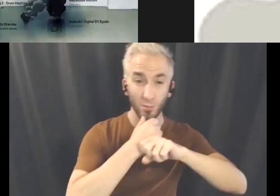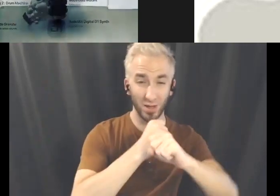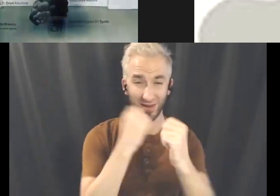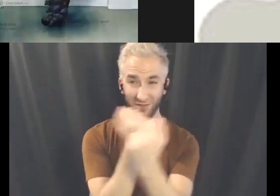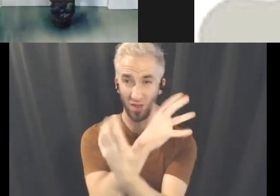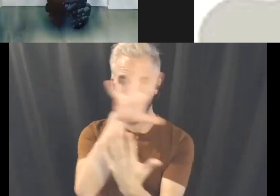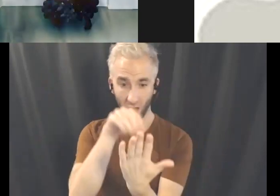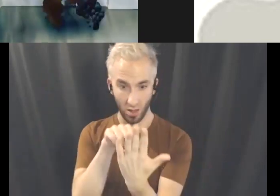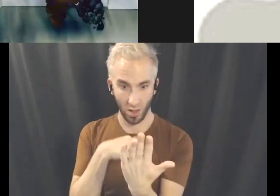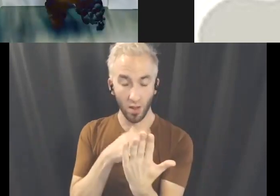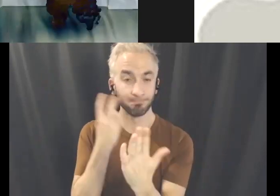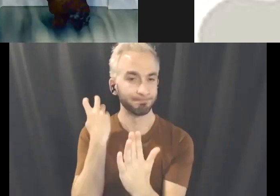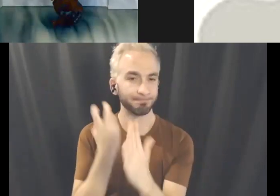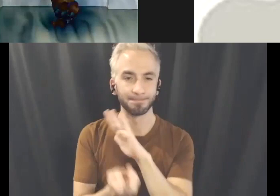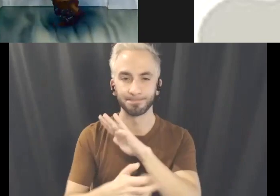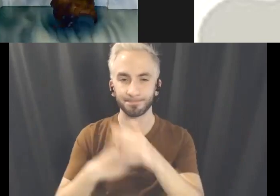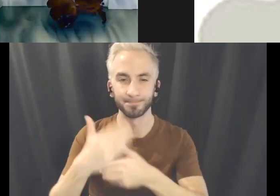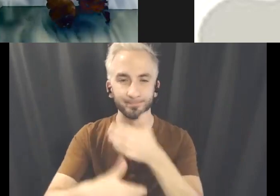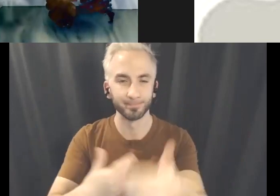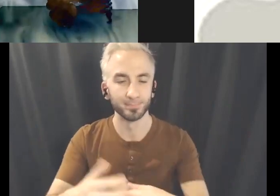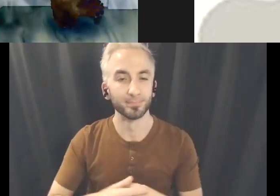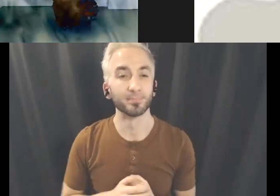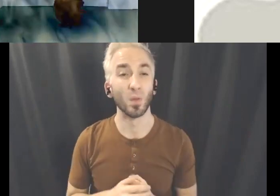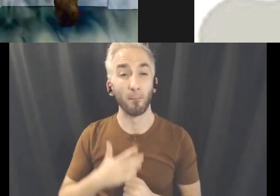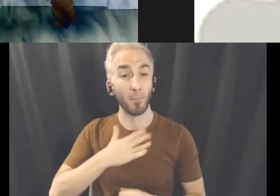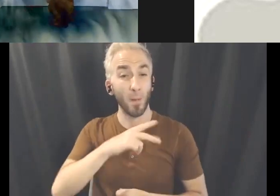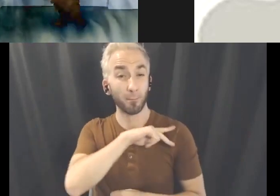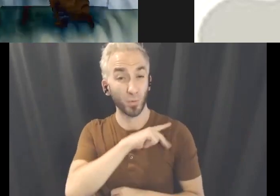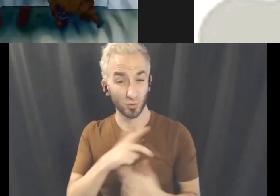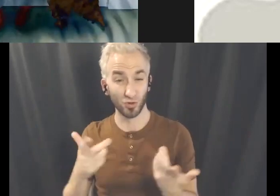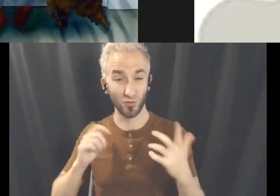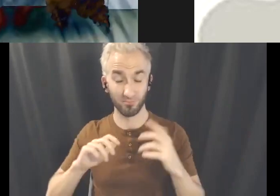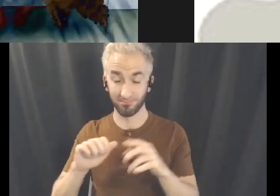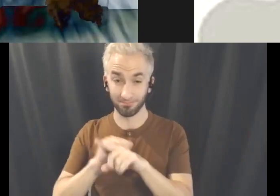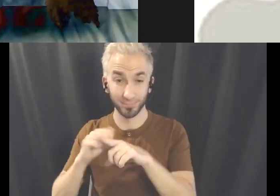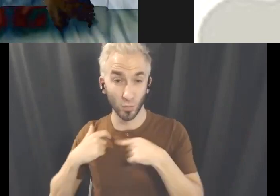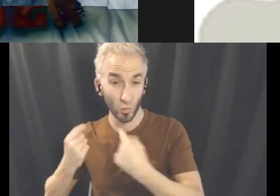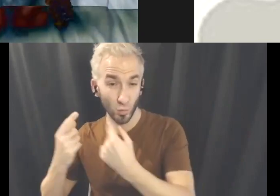A lot of my personal practice is still rooted in the body abstracted and it is often created